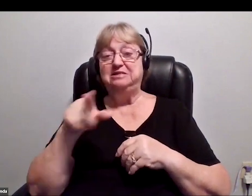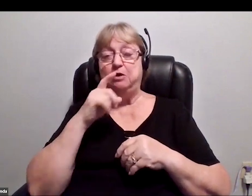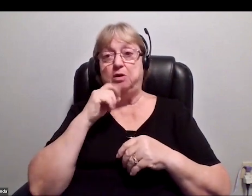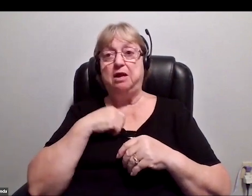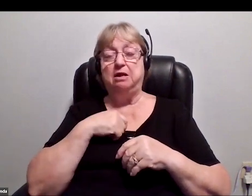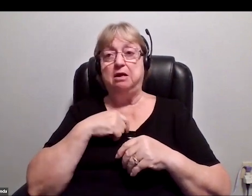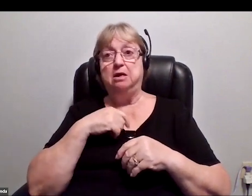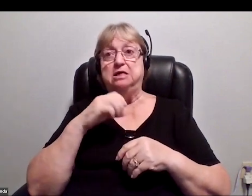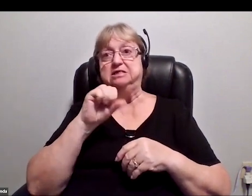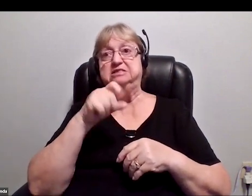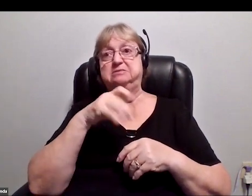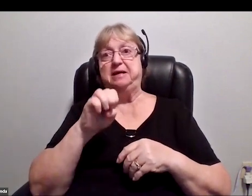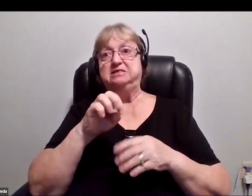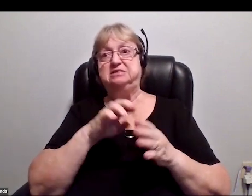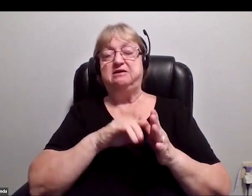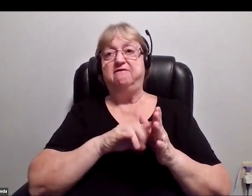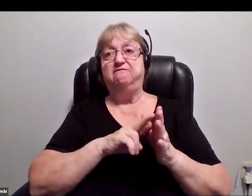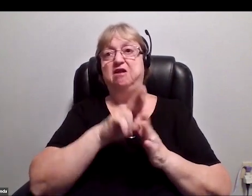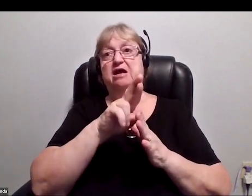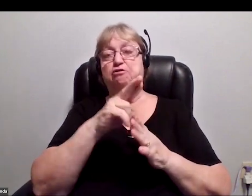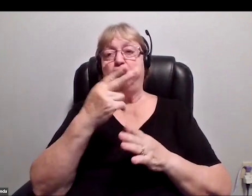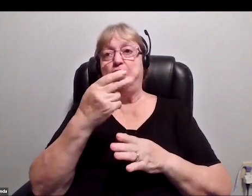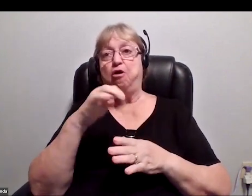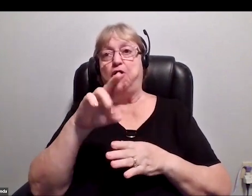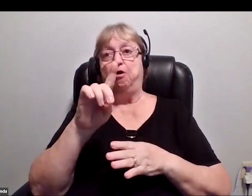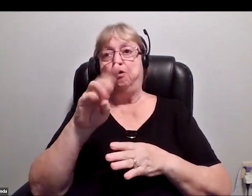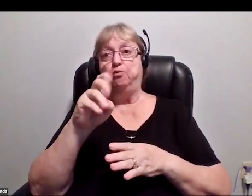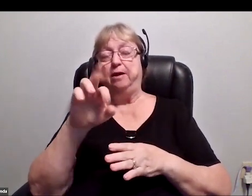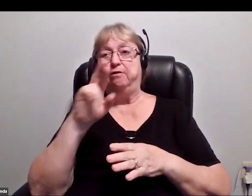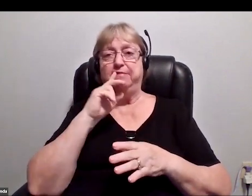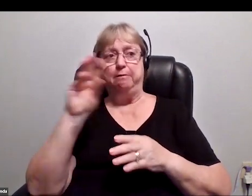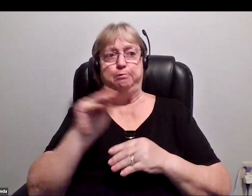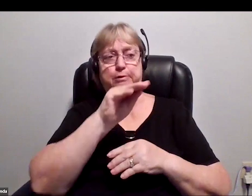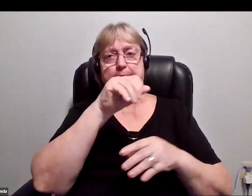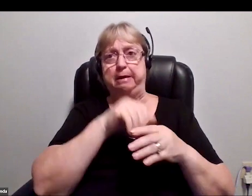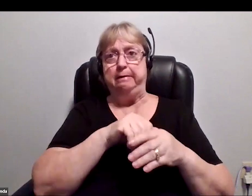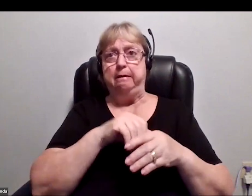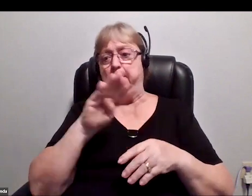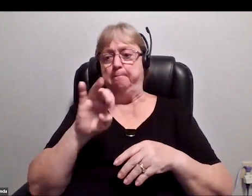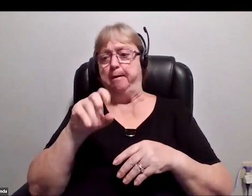NASA put them in what they call bonded storage, which was a place for storing extremely expensive